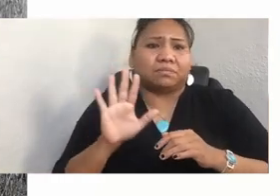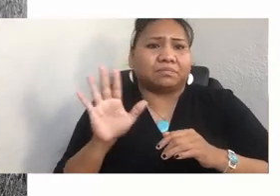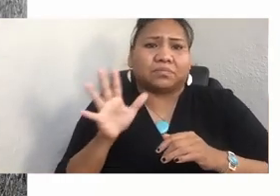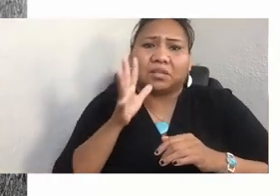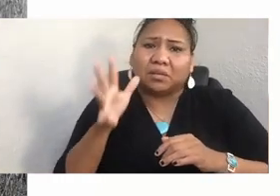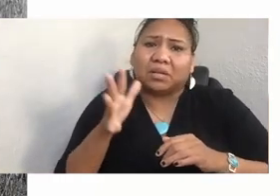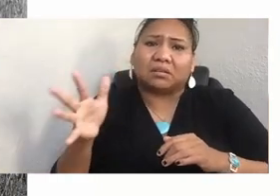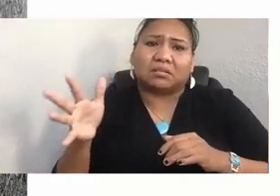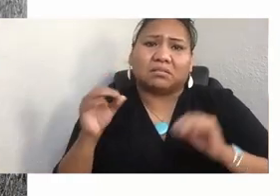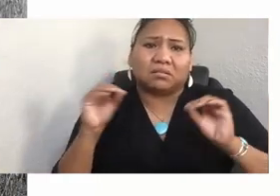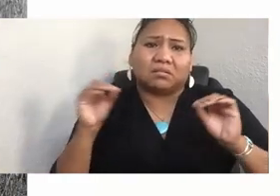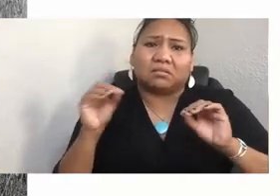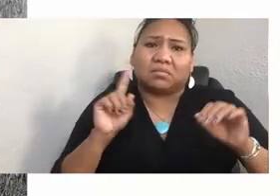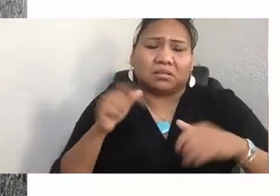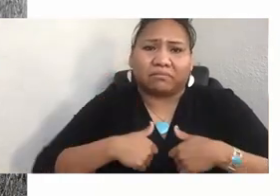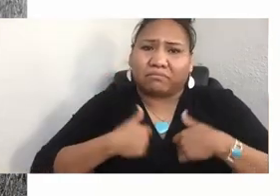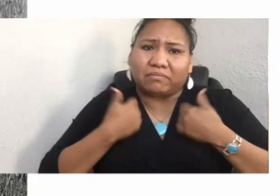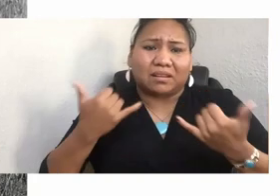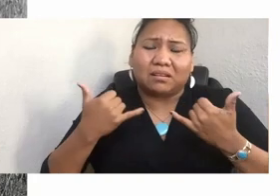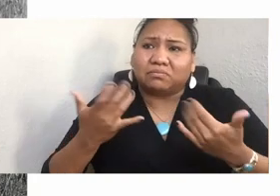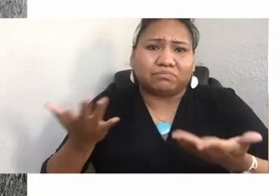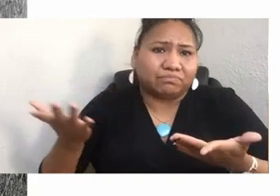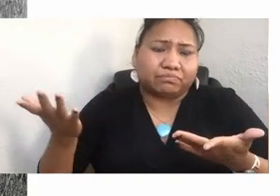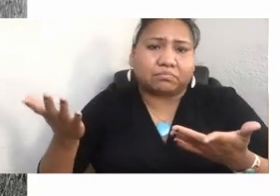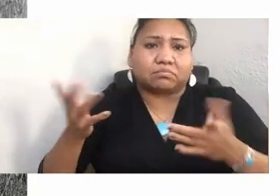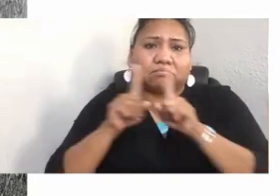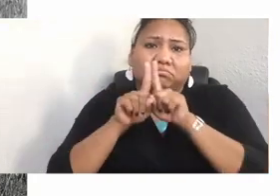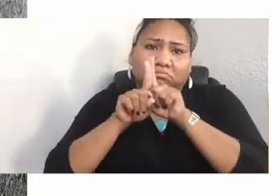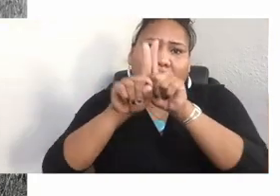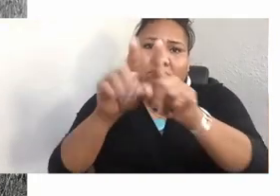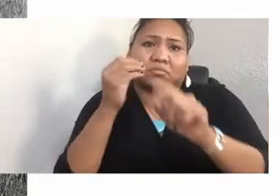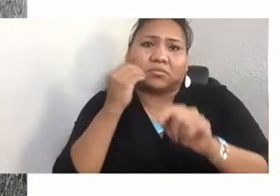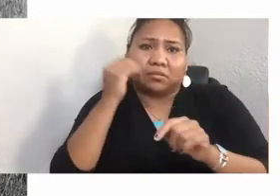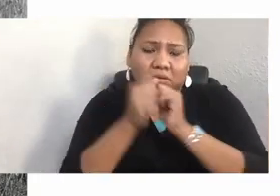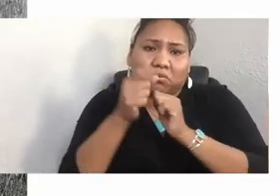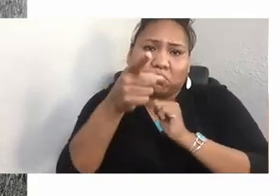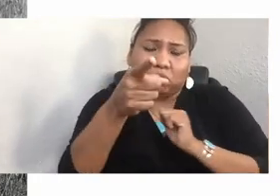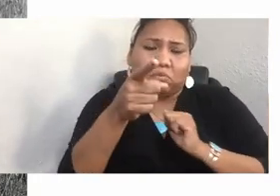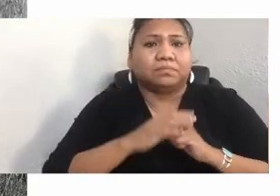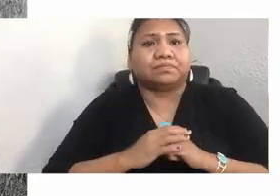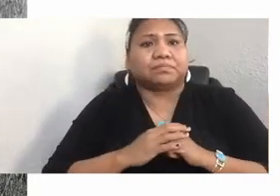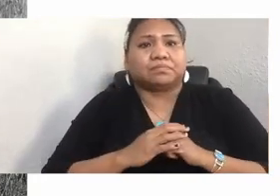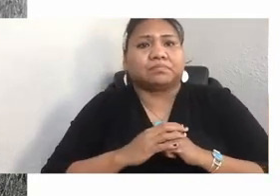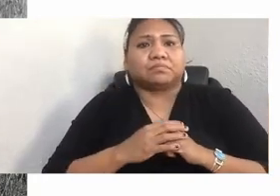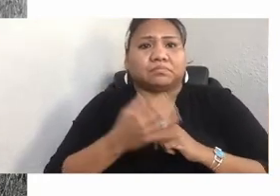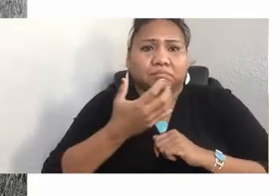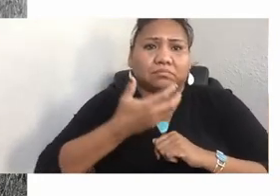So I'd like to go home with you when you get better. And Jennie said, no, I'm not getting better. I'm going on to the other side.